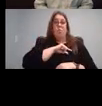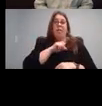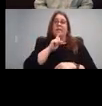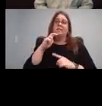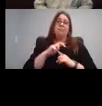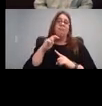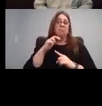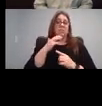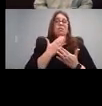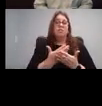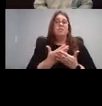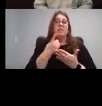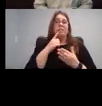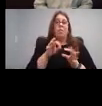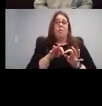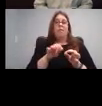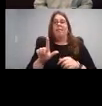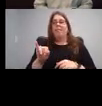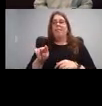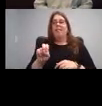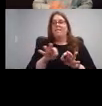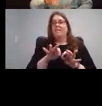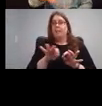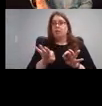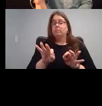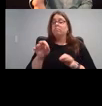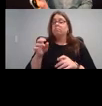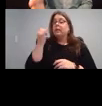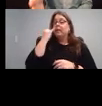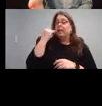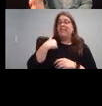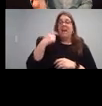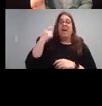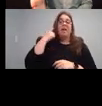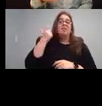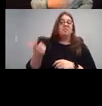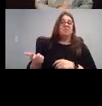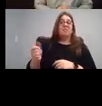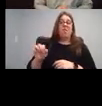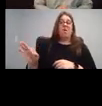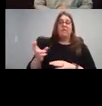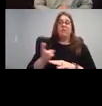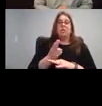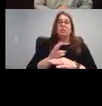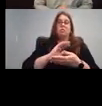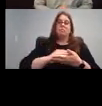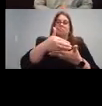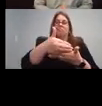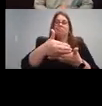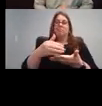If I was using the microphone in my computer which is farther away the quality would be less.